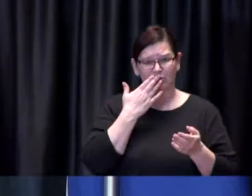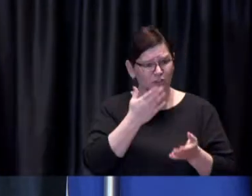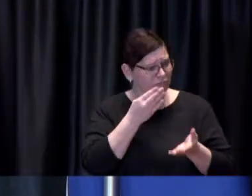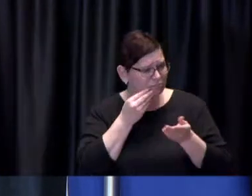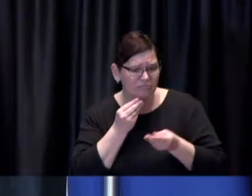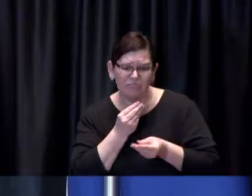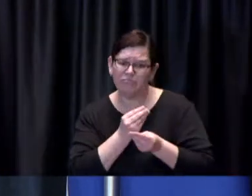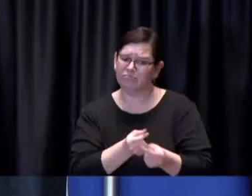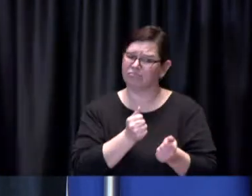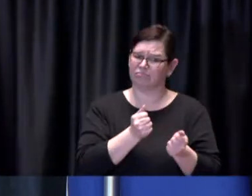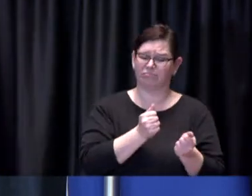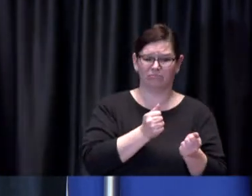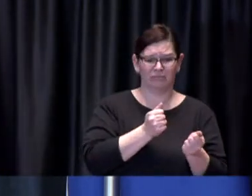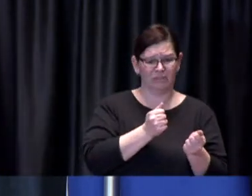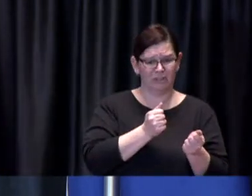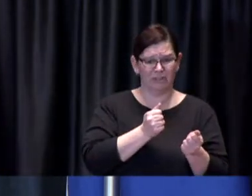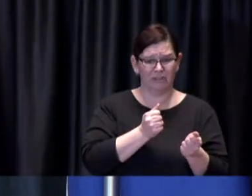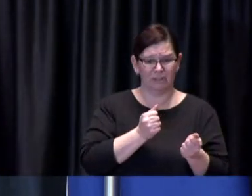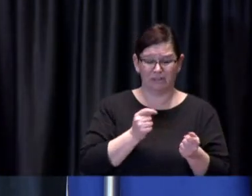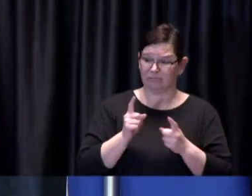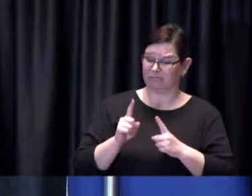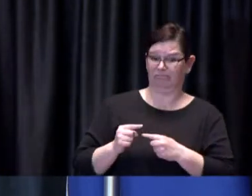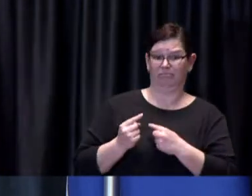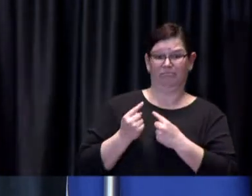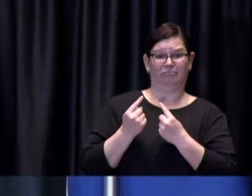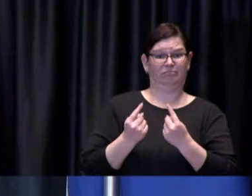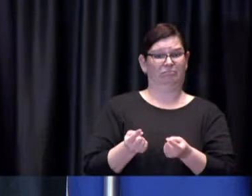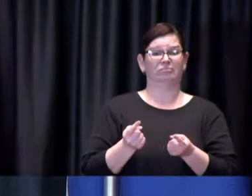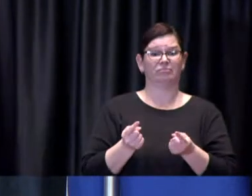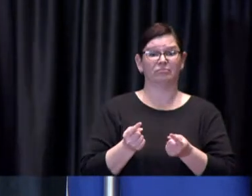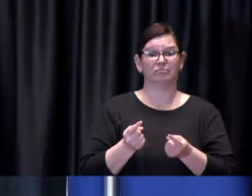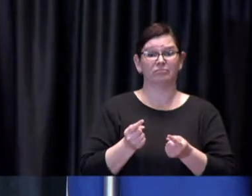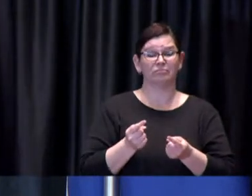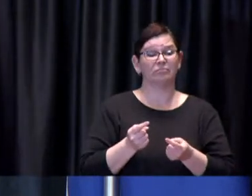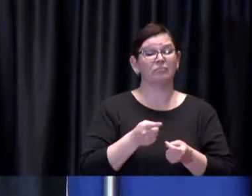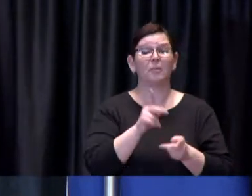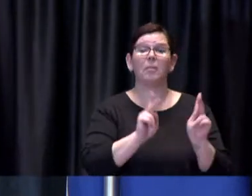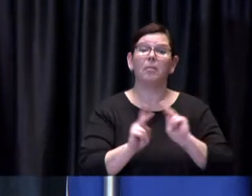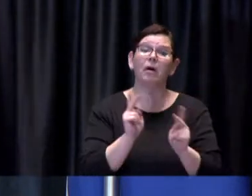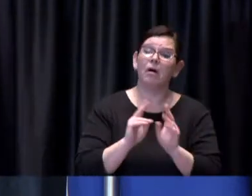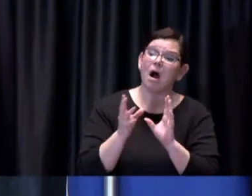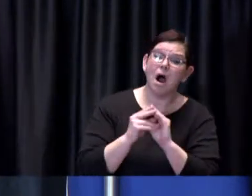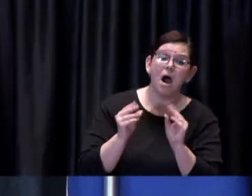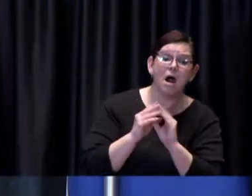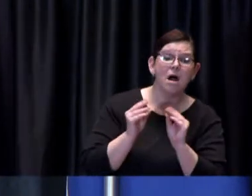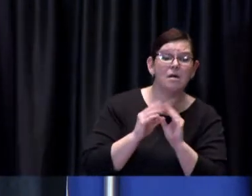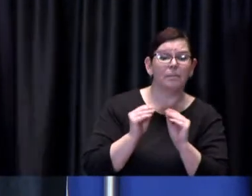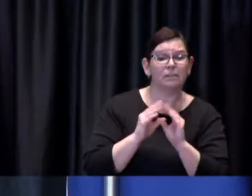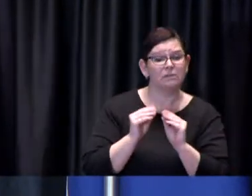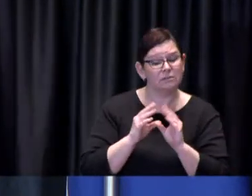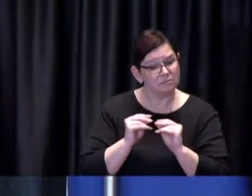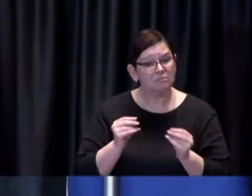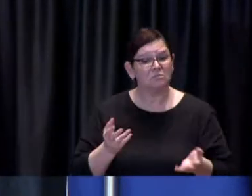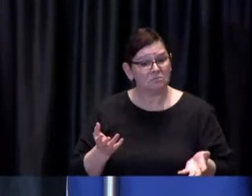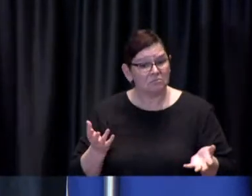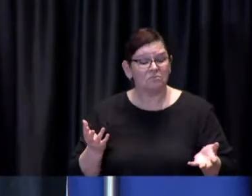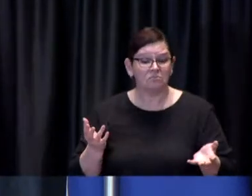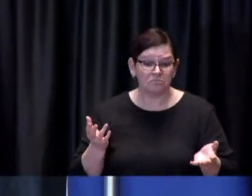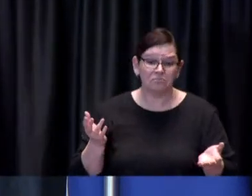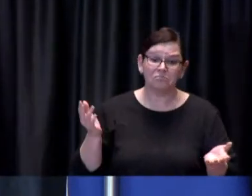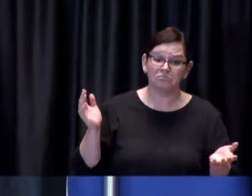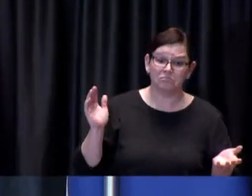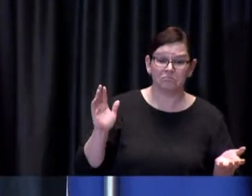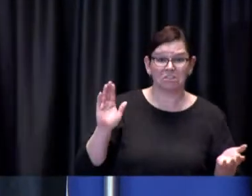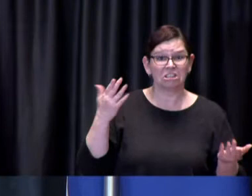thus far the commentary has largely been one of um you know real delight that people